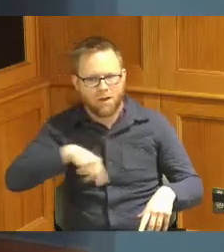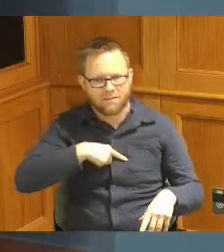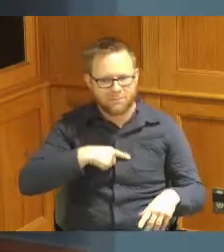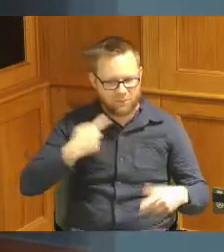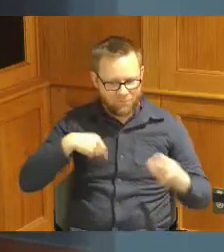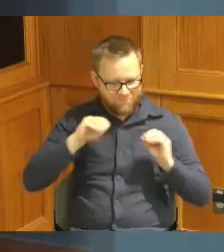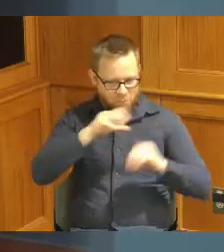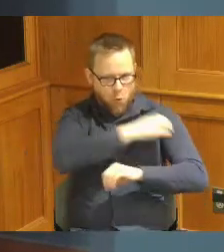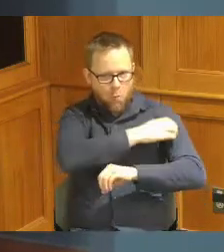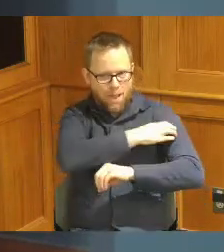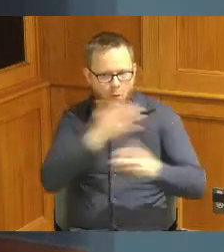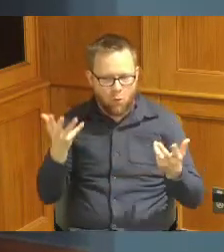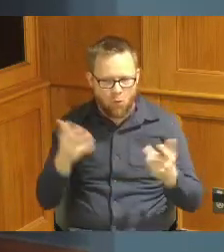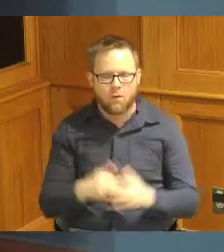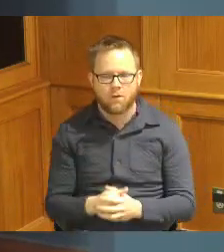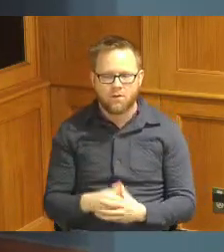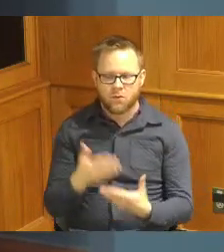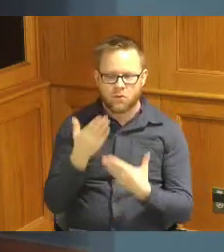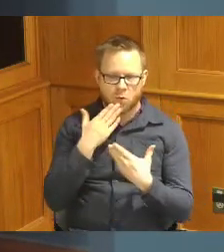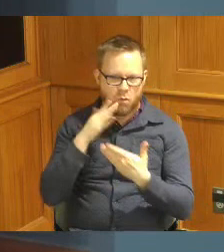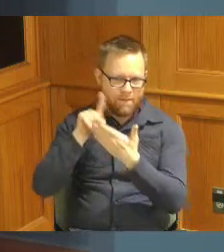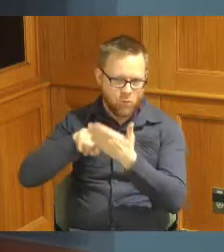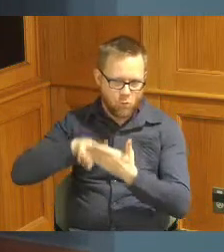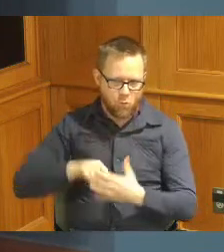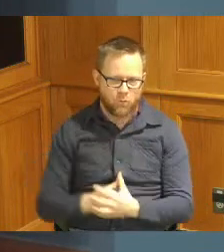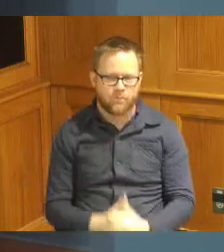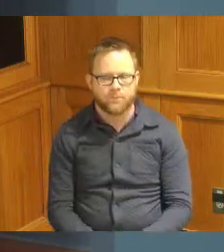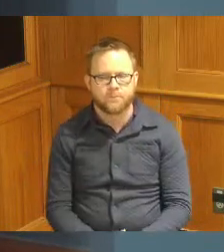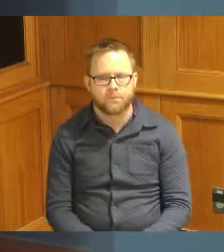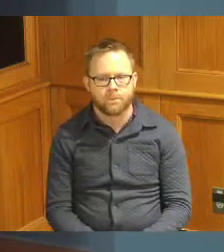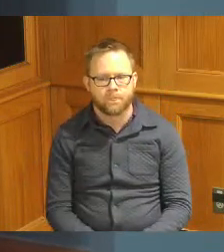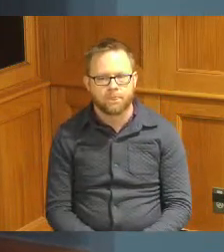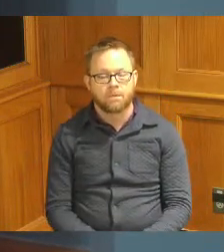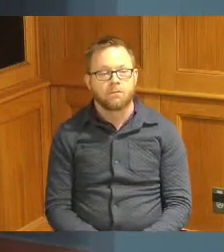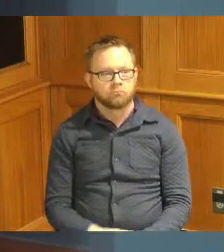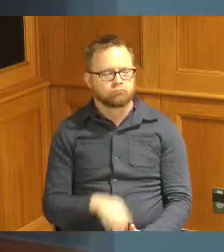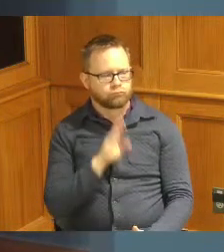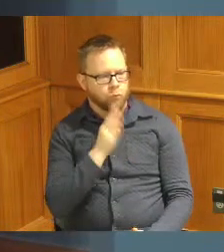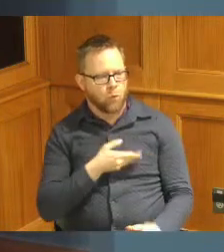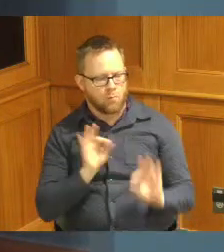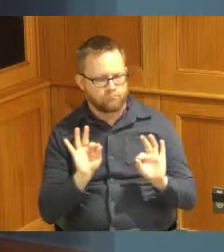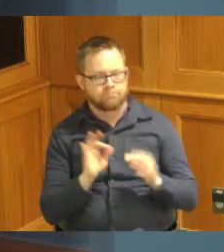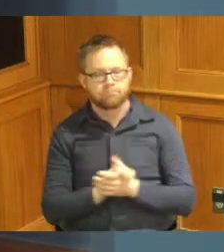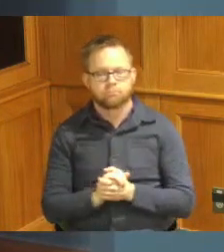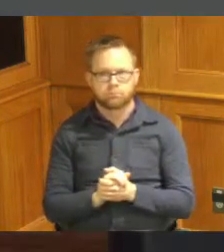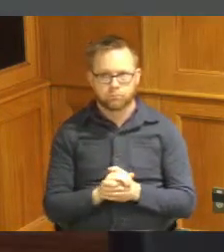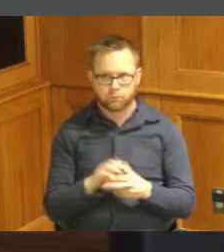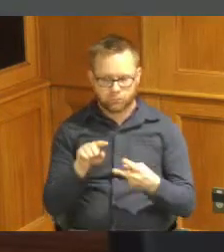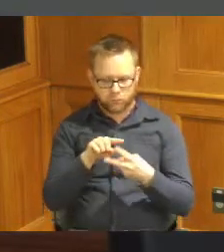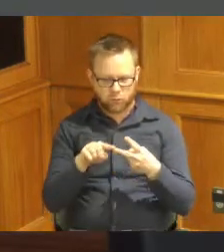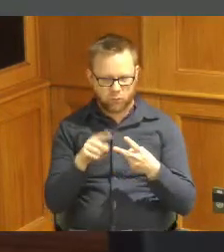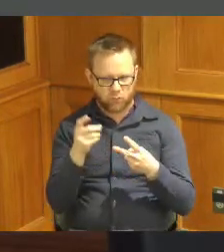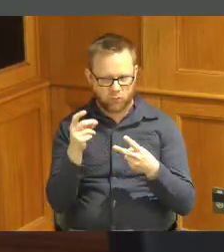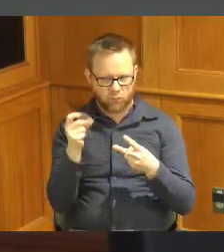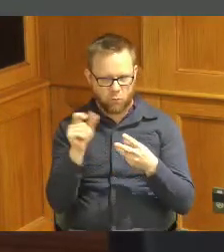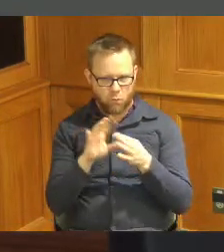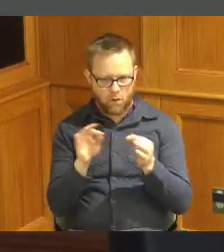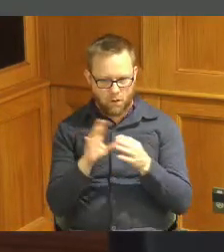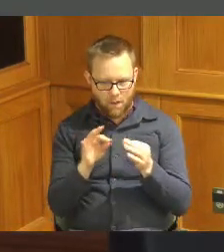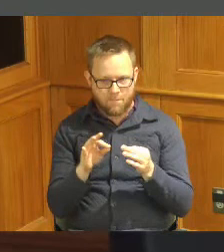so thank you for checking on that you're welcome so let's see two quick comments and then a slate